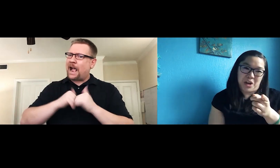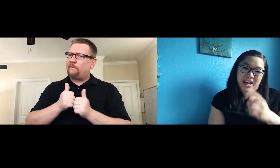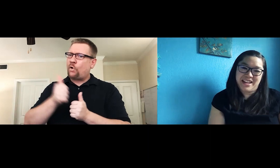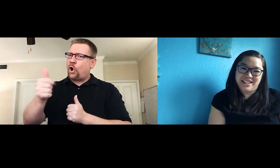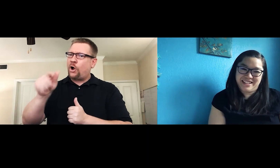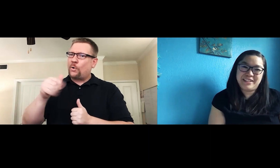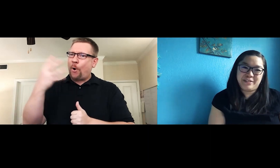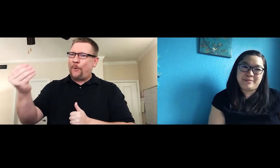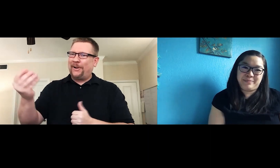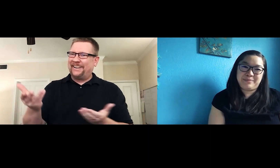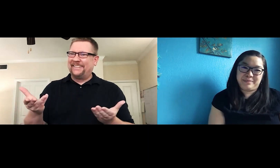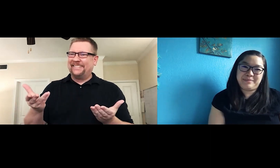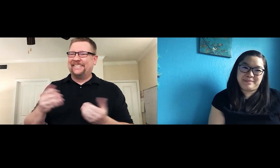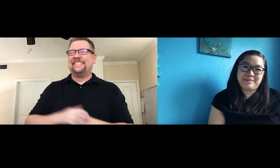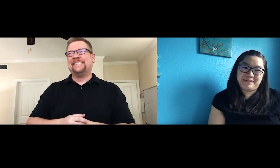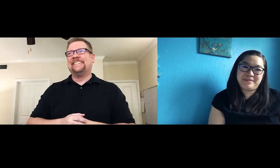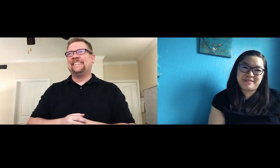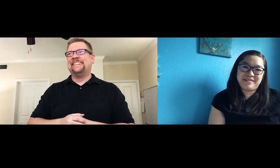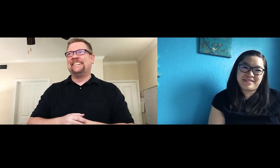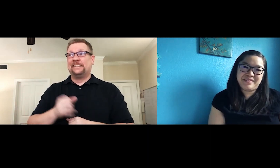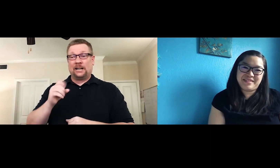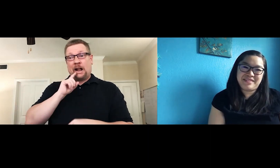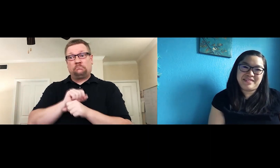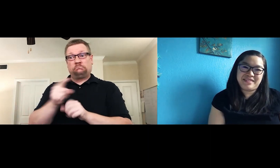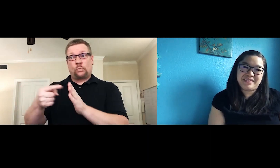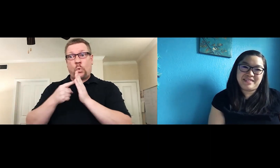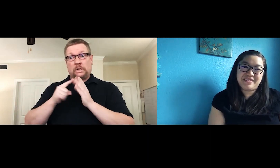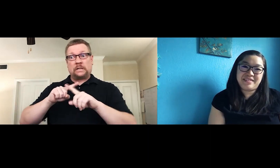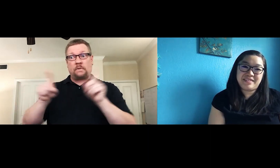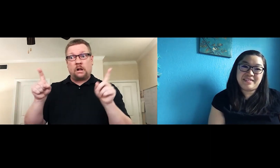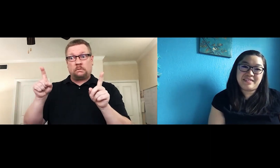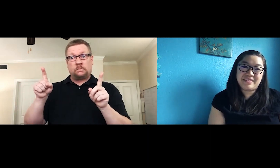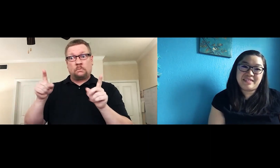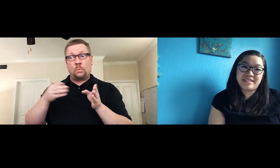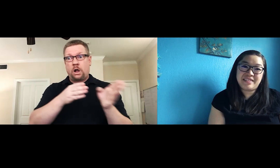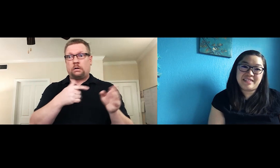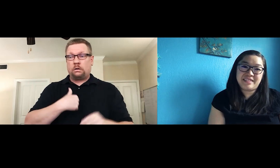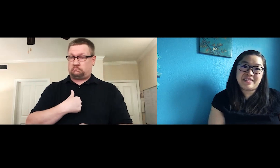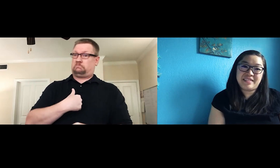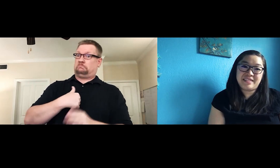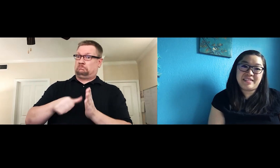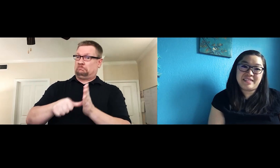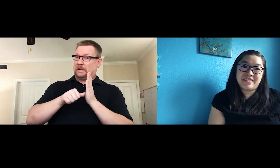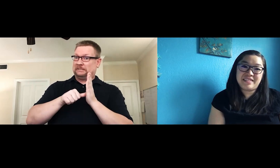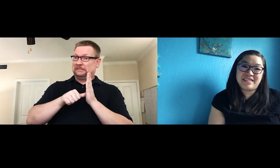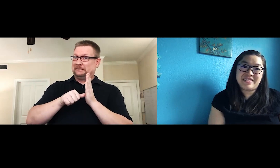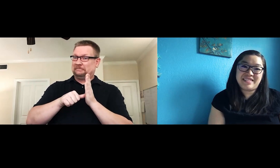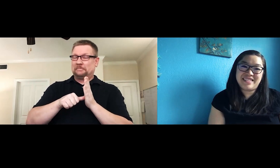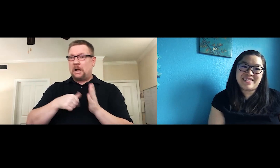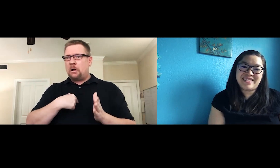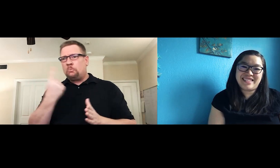Right. I wanted to see how far they could stretch. Sure enough, they impressed me so I threw out